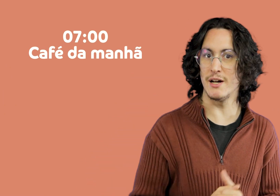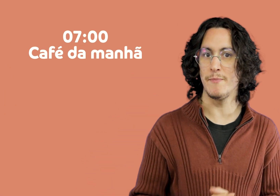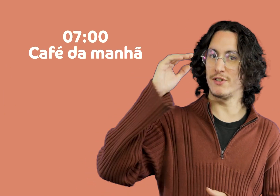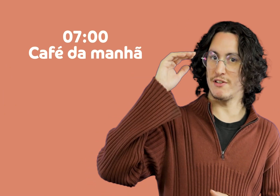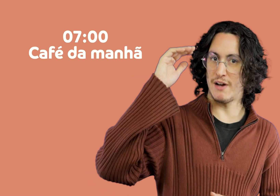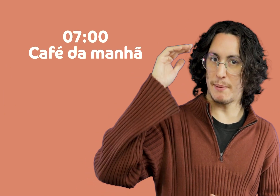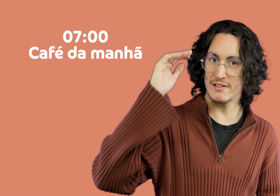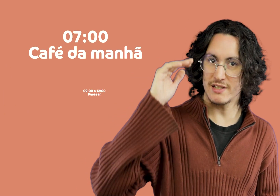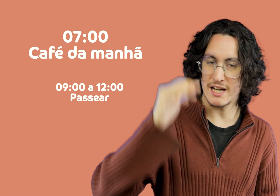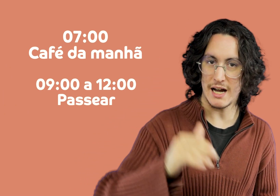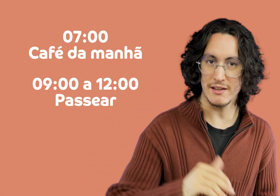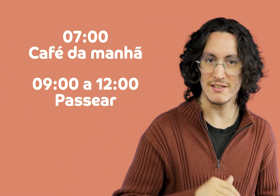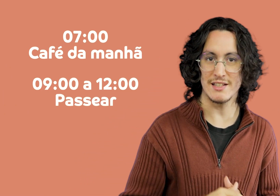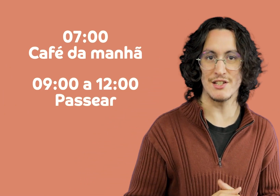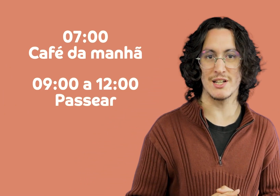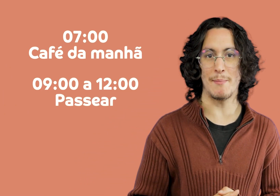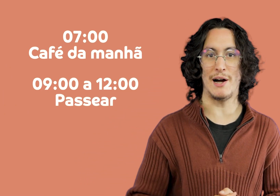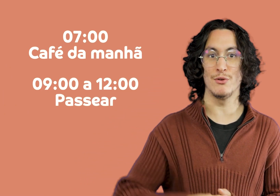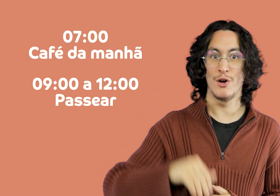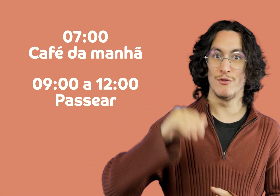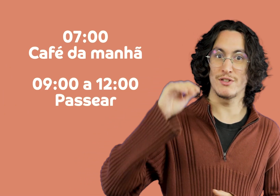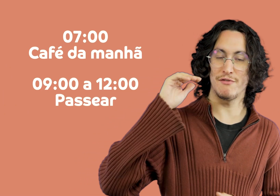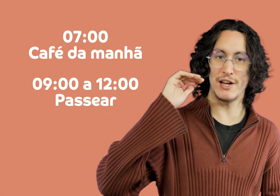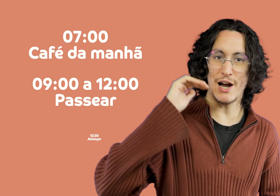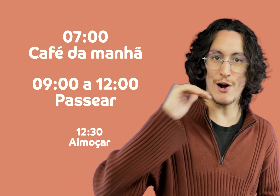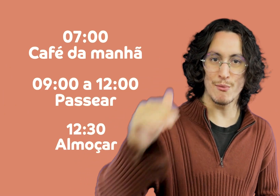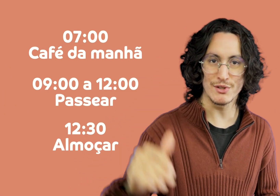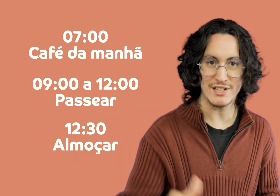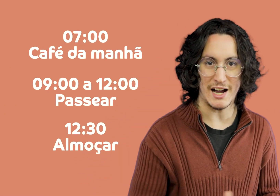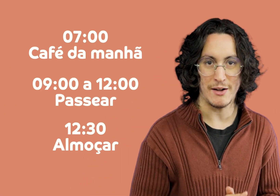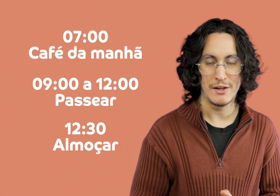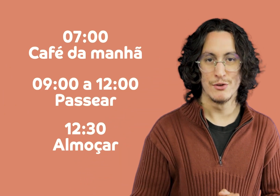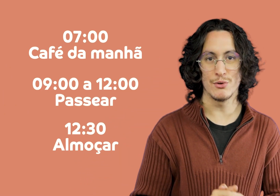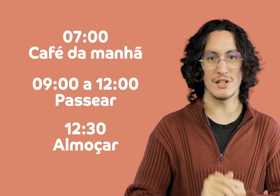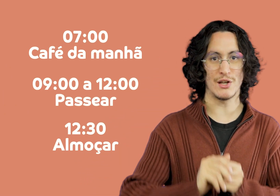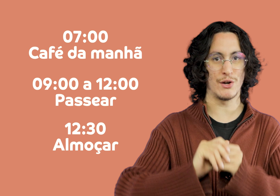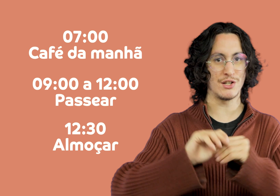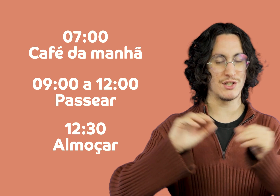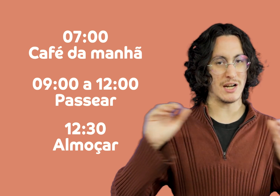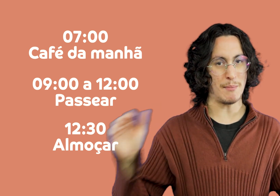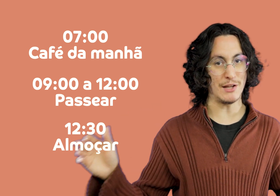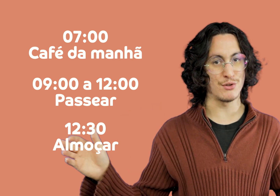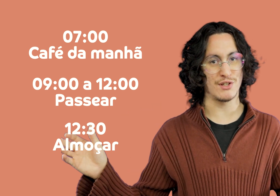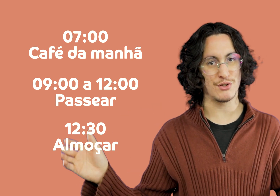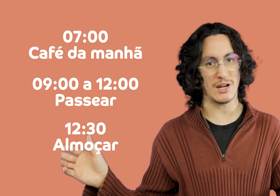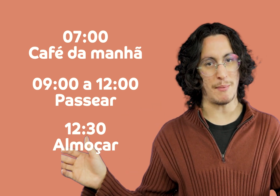breakfast you will go for a walk in the city of Gramado You will have lunch in a restaurant in Gramado in the